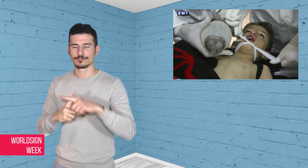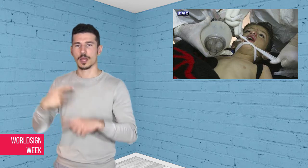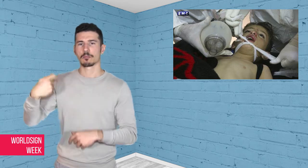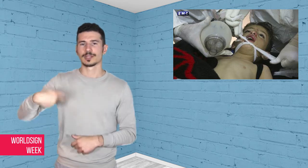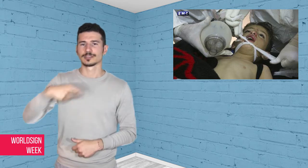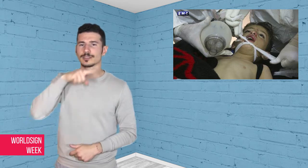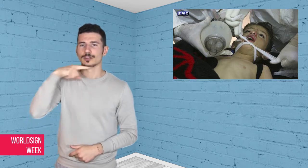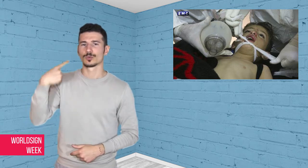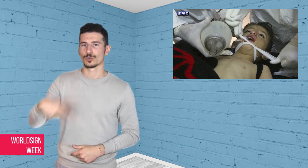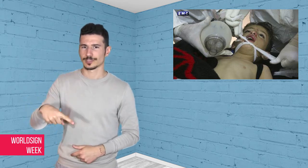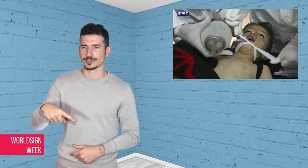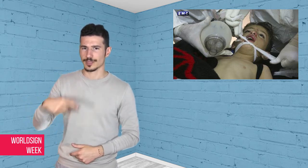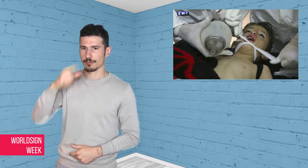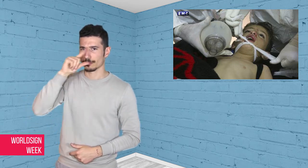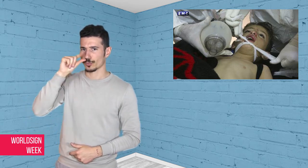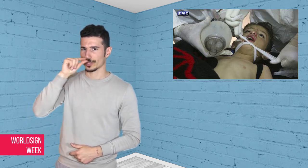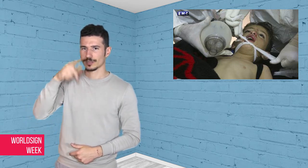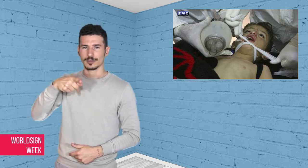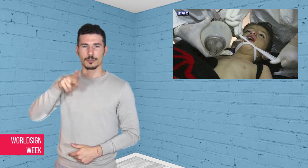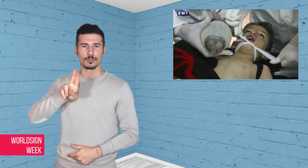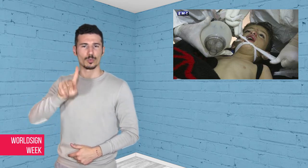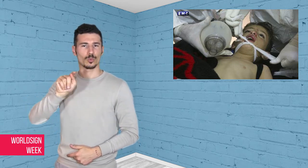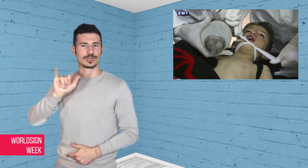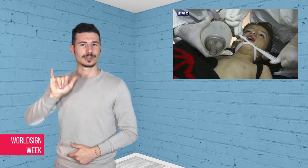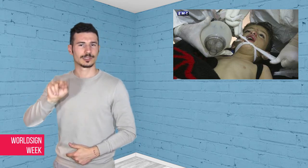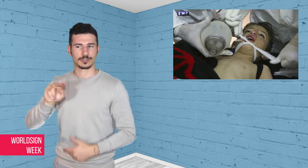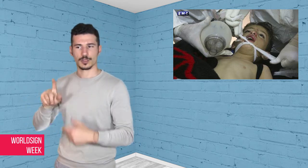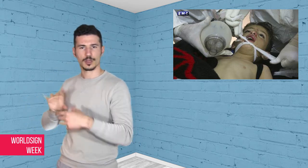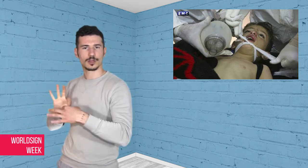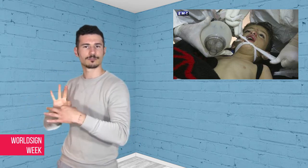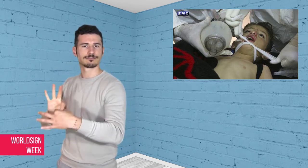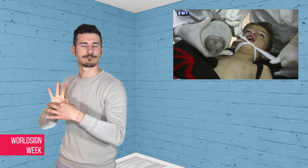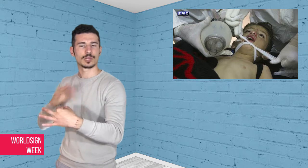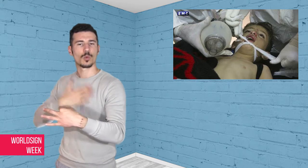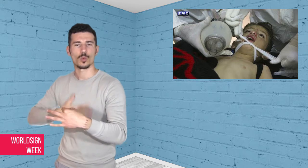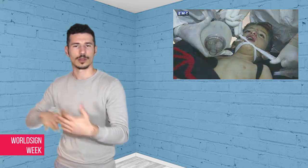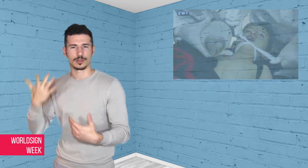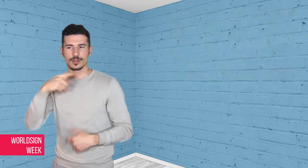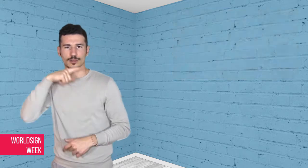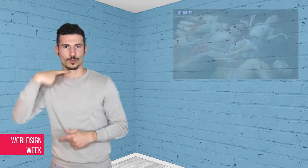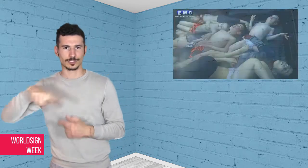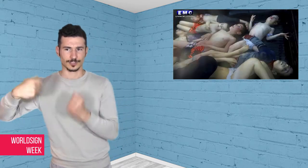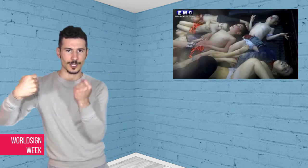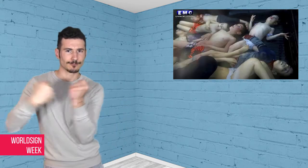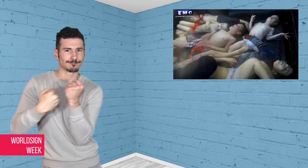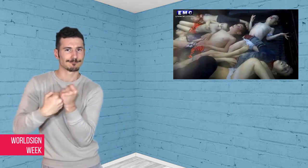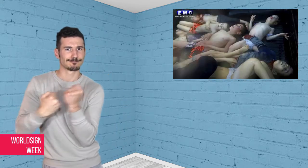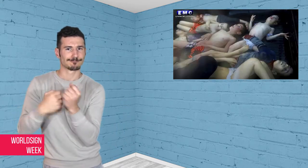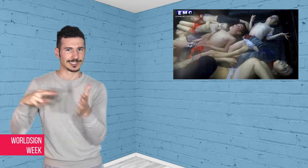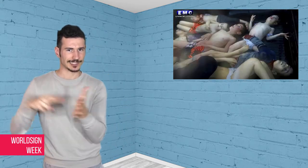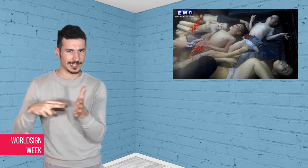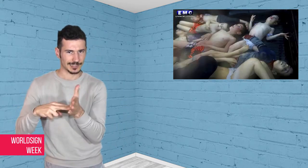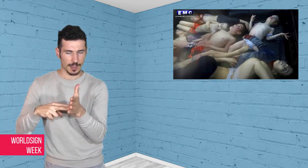presence in Syria, and Iran is Assad’s closest ally with many ties between